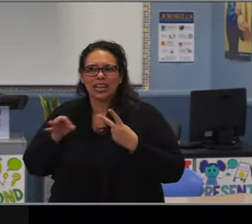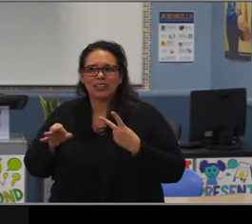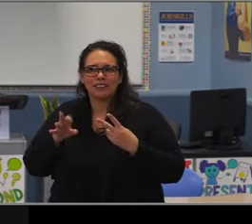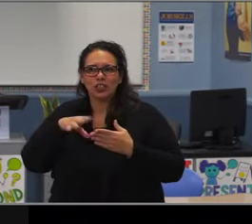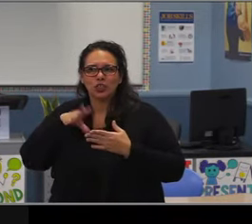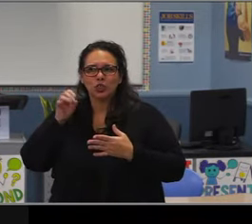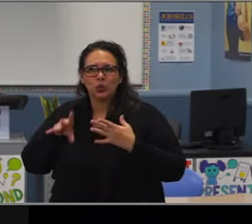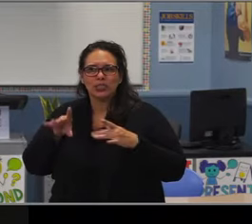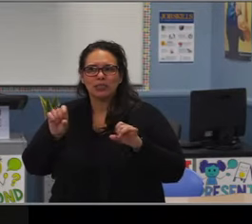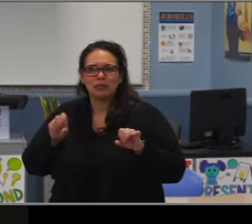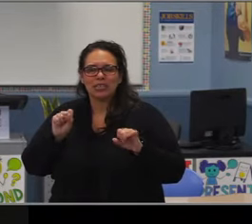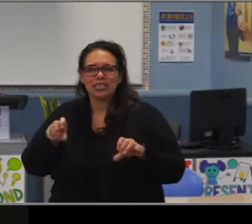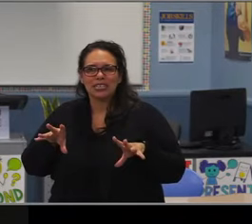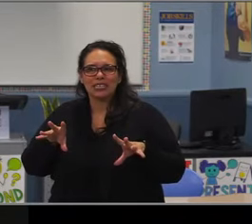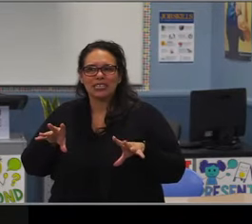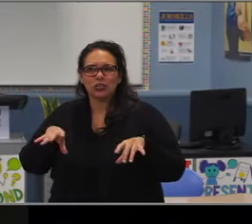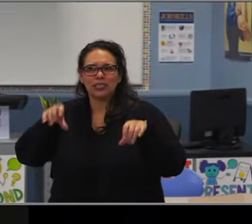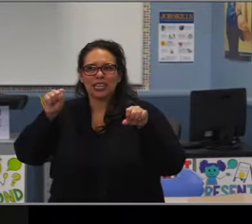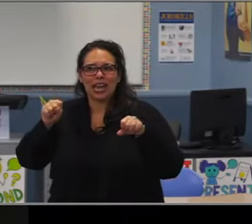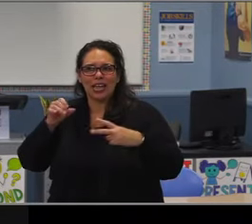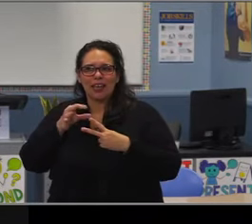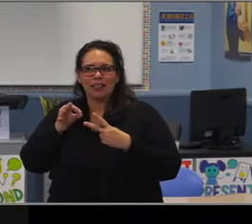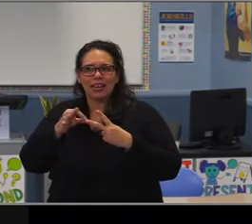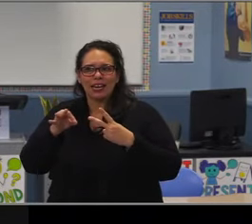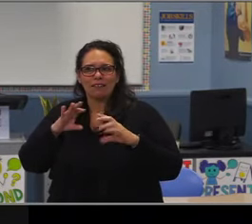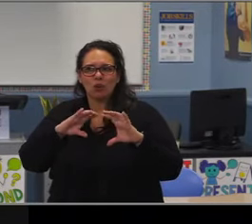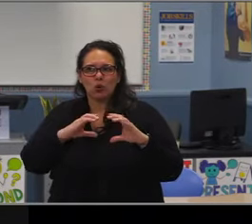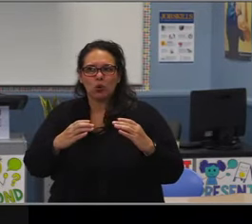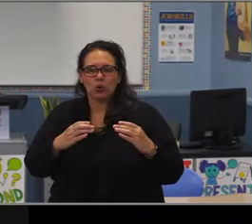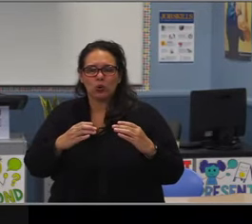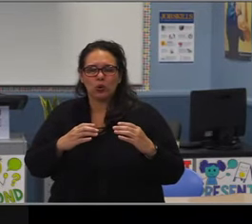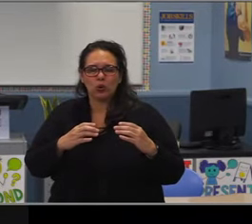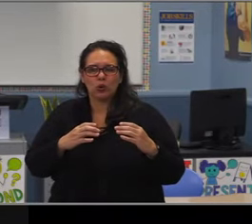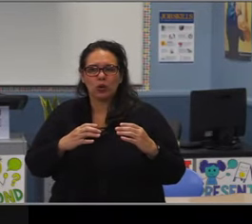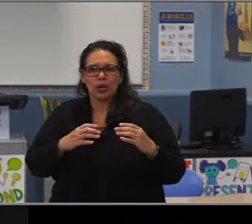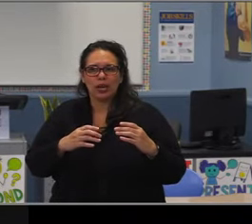So we will move on now to business items,